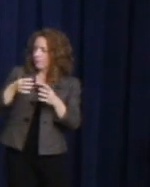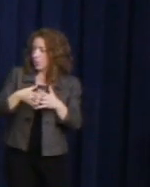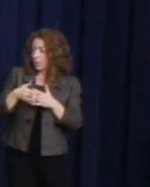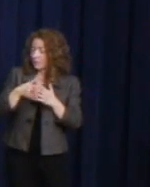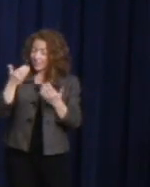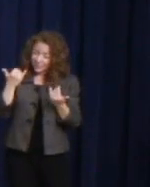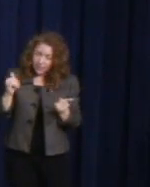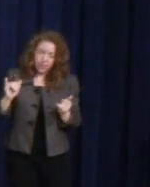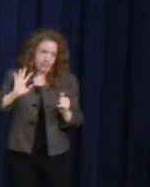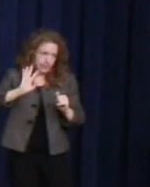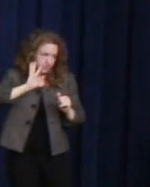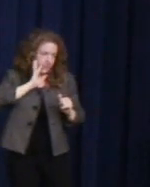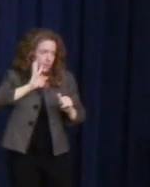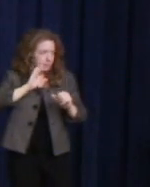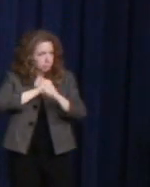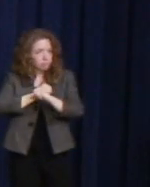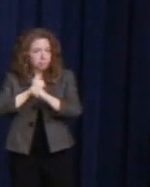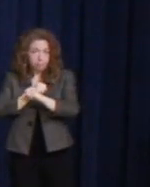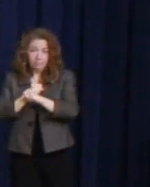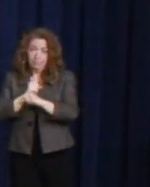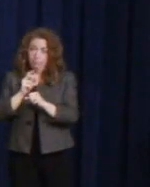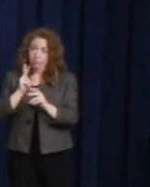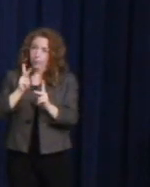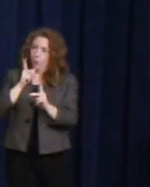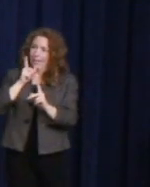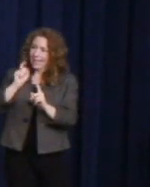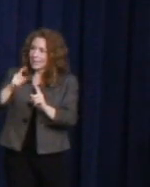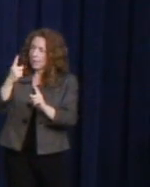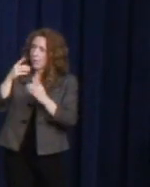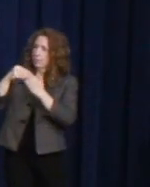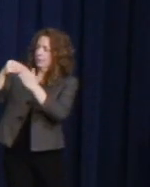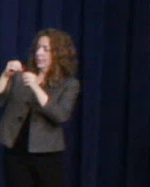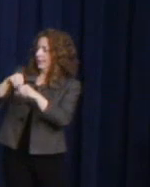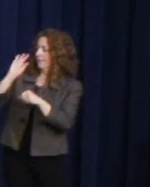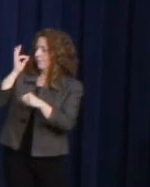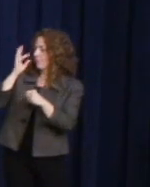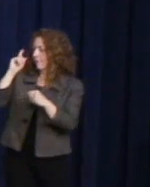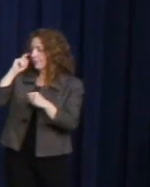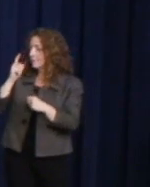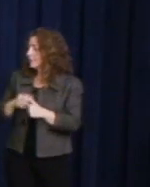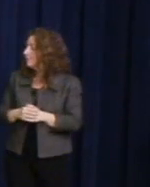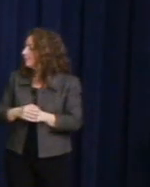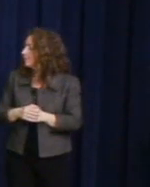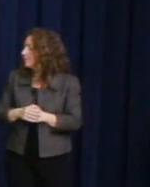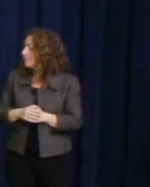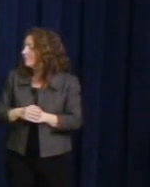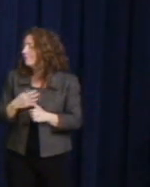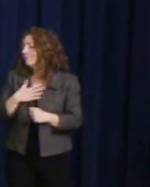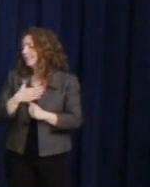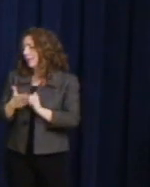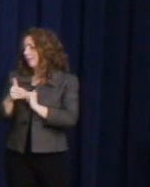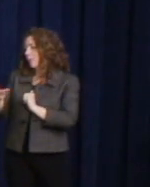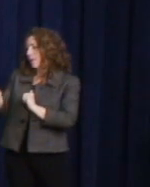for those of us who need a champion in the Federal Government. Please help me welcome someone who answered Harvey Milk's call,